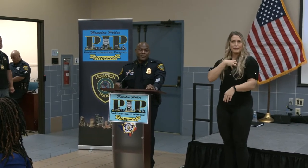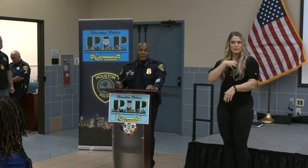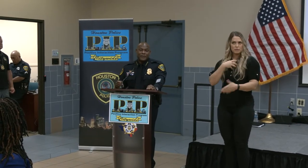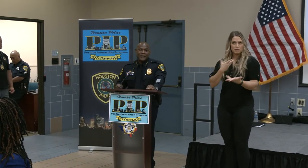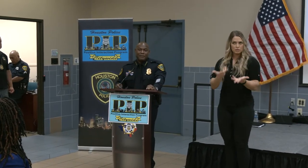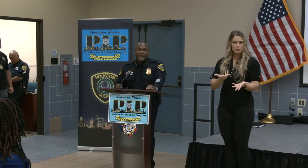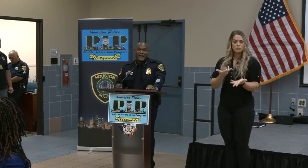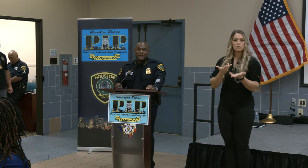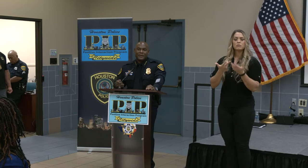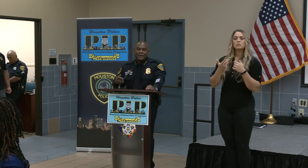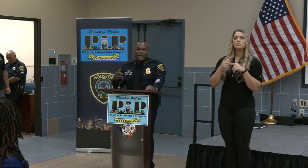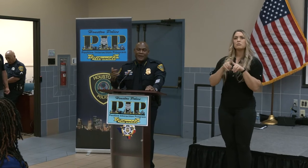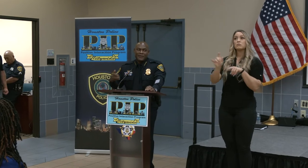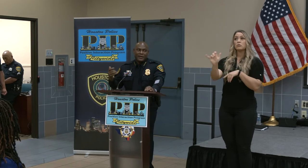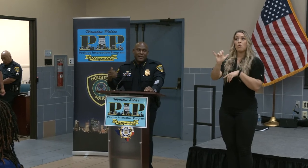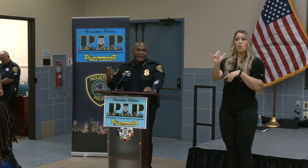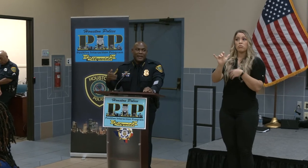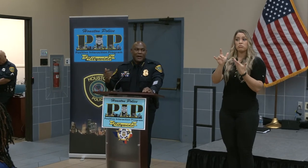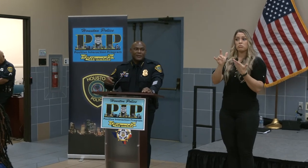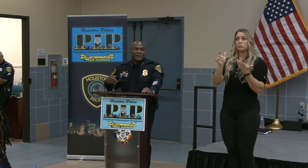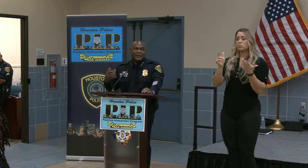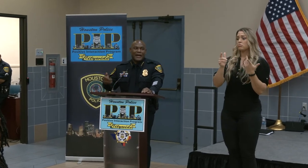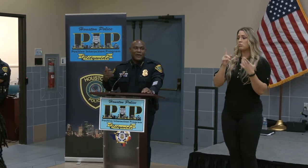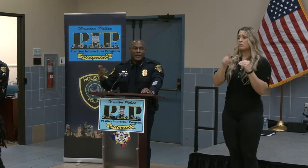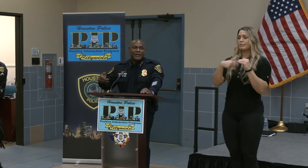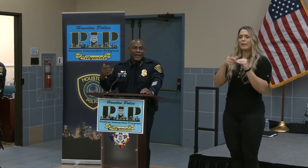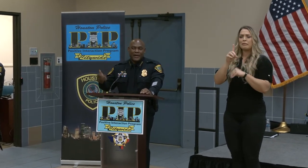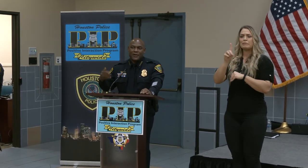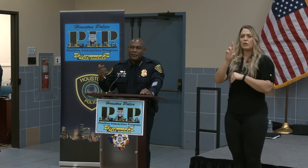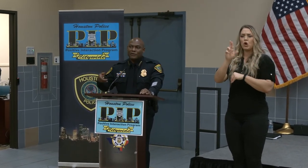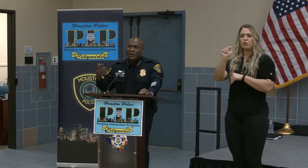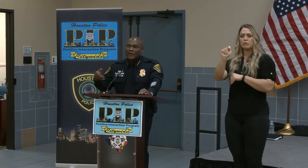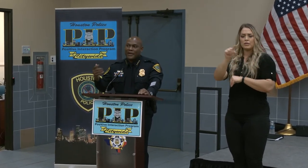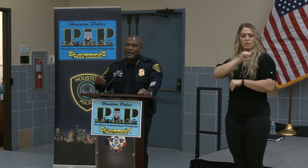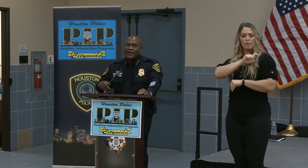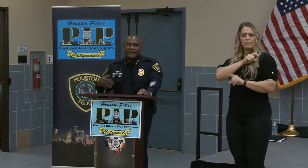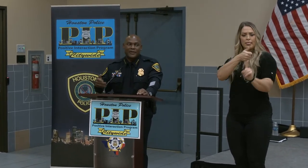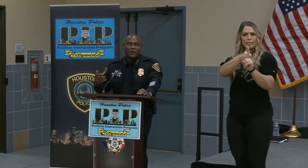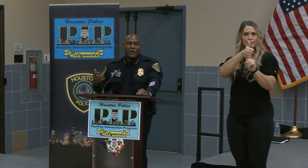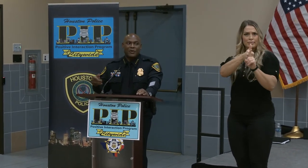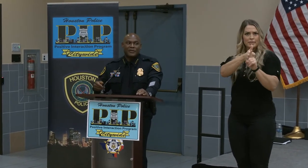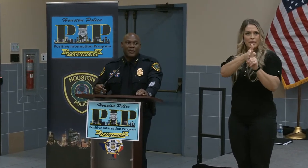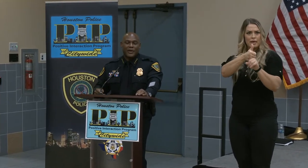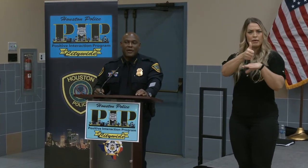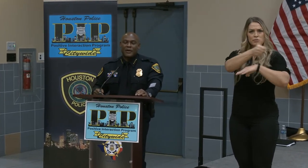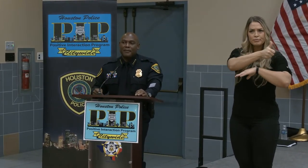should be about our DRT officers out in the area patrolling the areas and knowing what's going on.